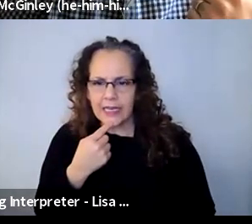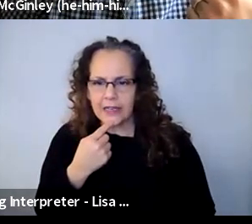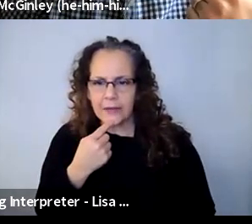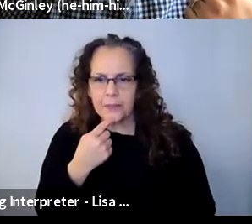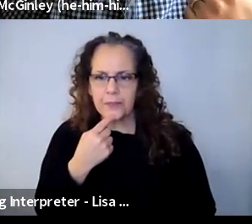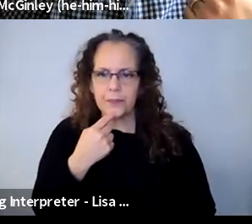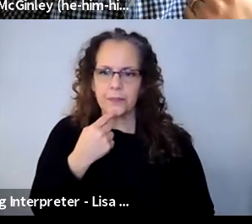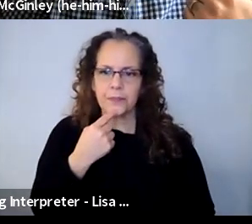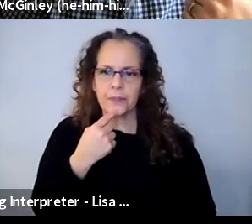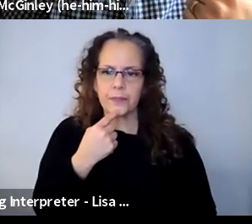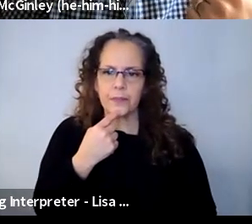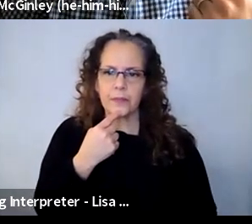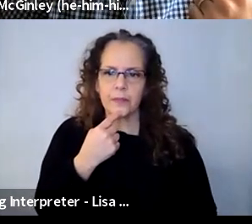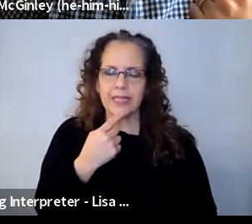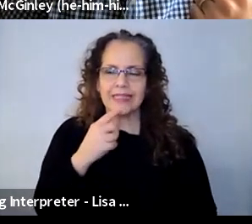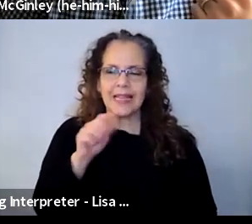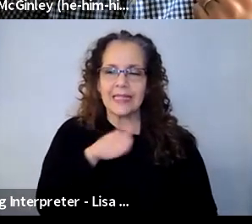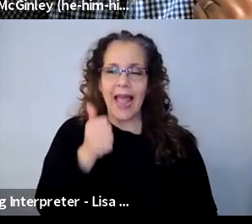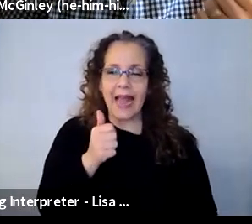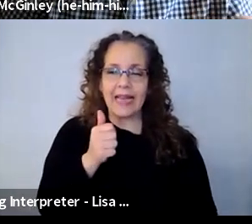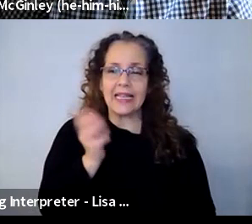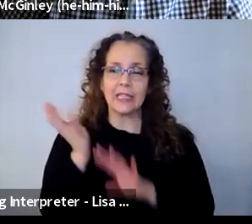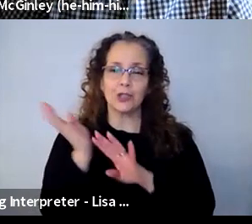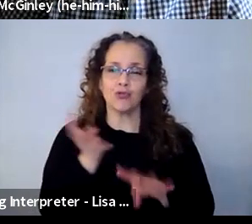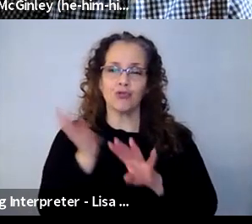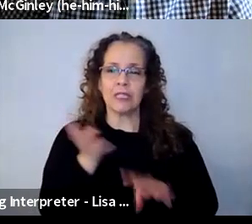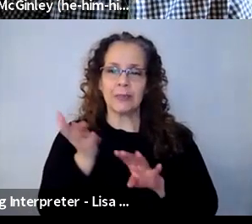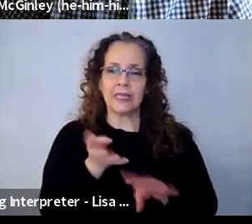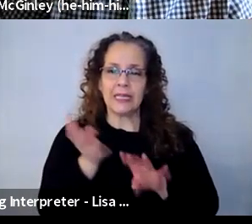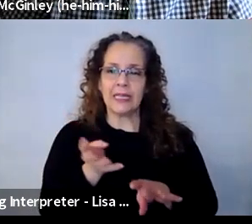platforms and services that we've used, streaming a Soom